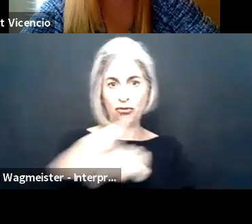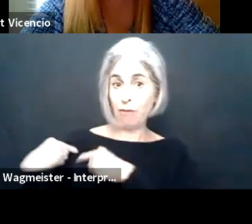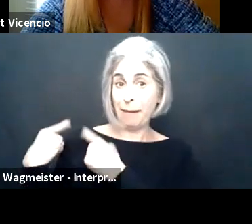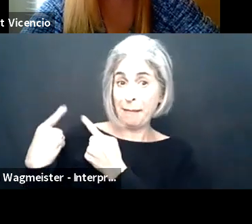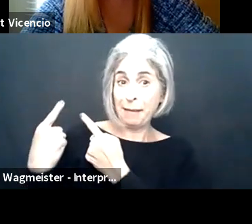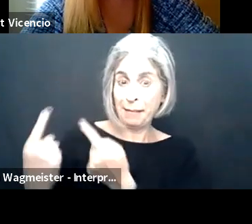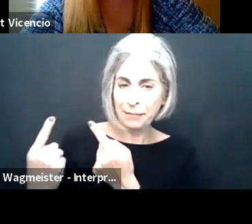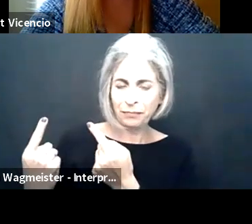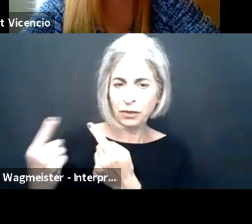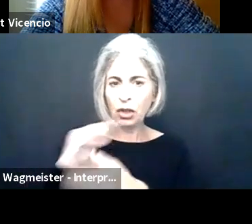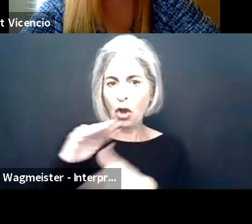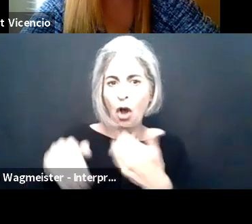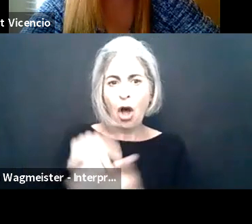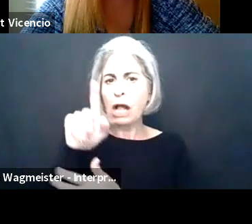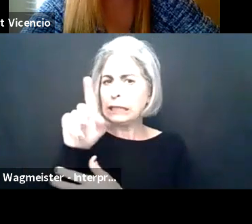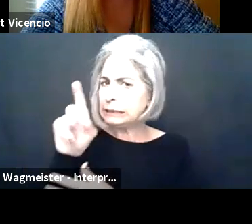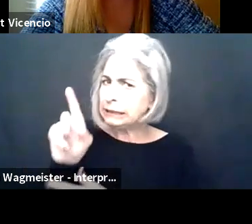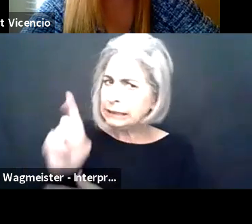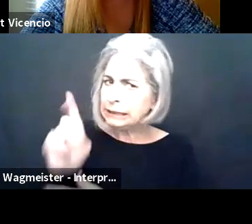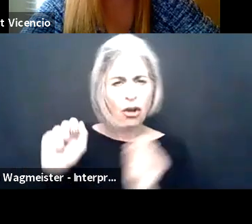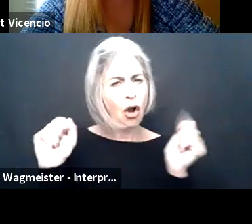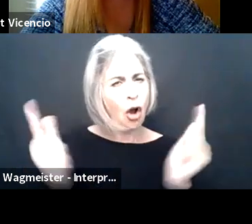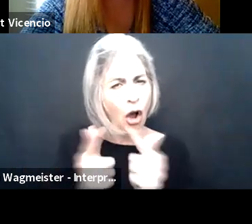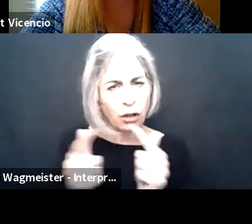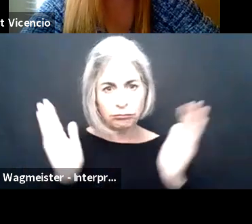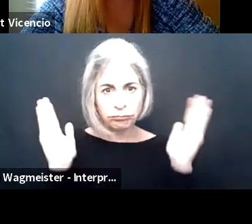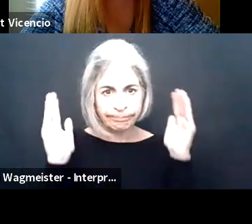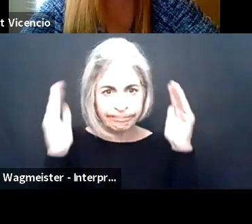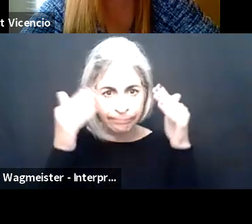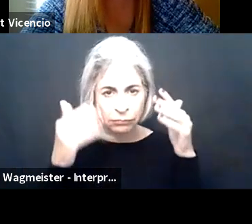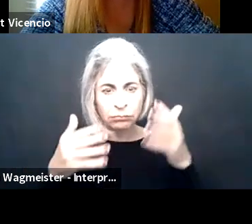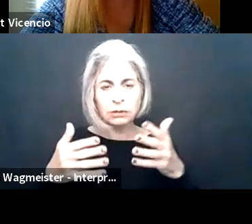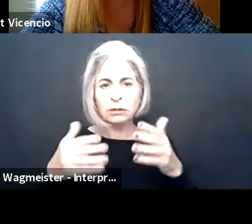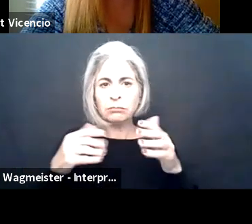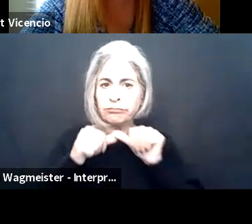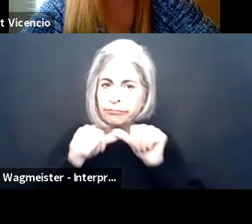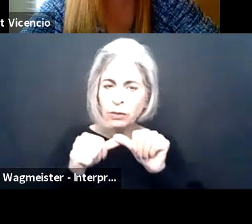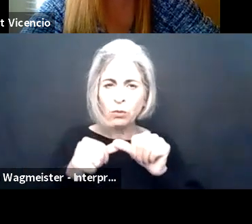technologies that we're using now. Access for all really needs to be all of